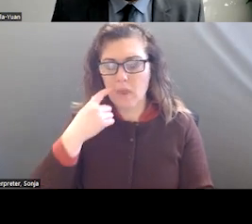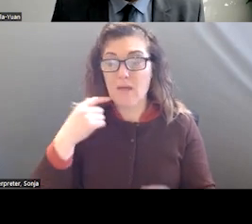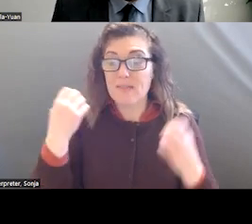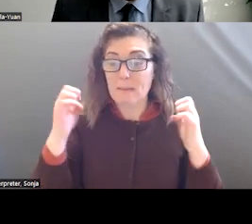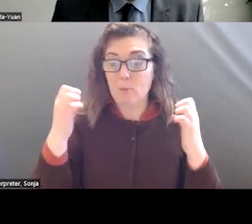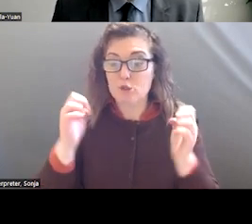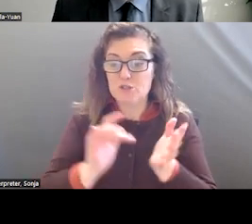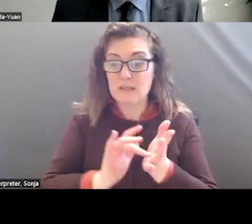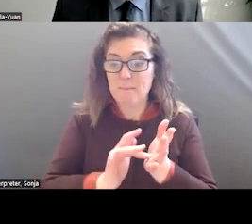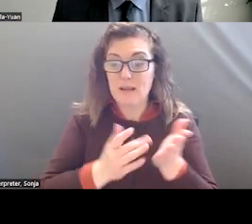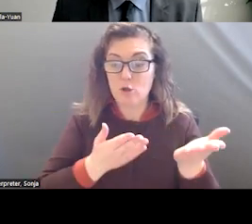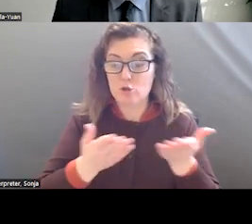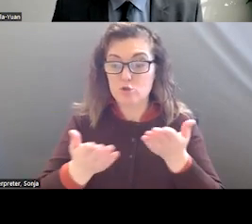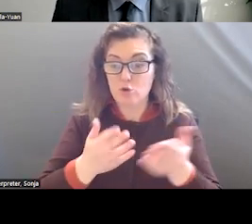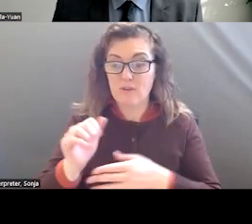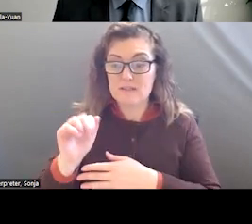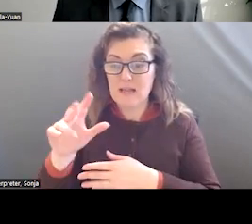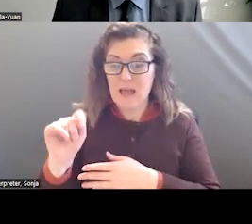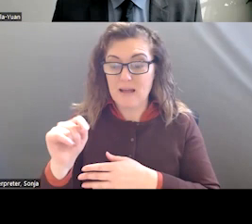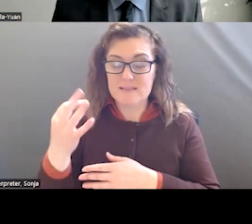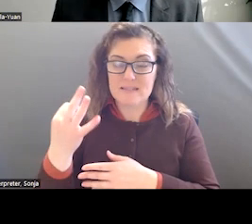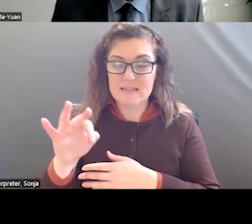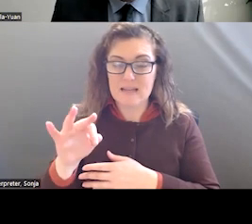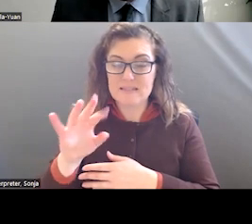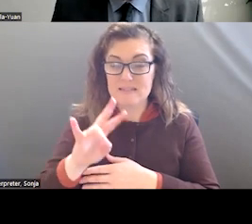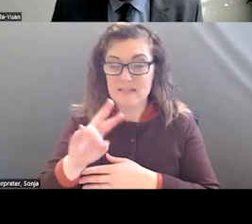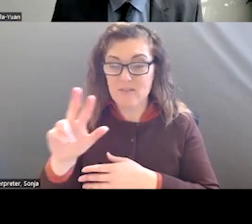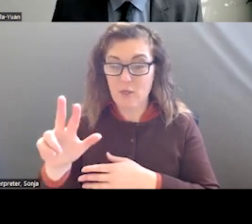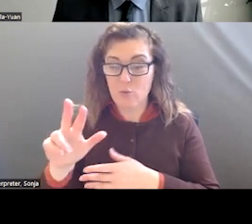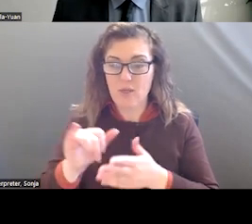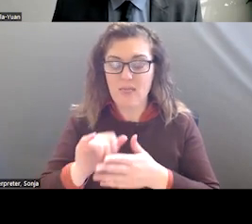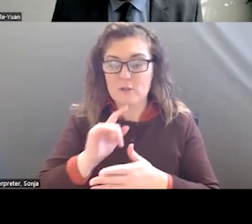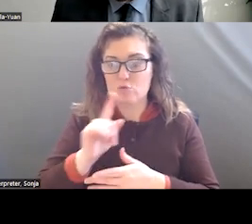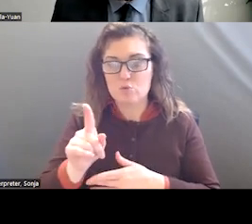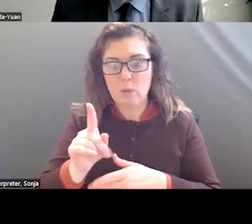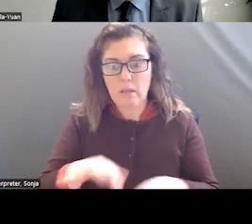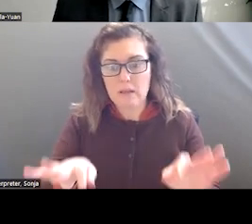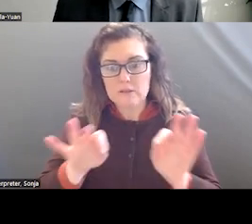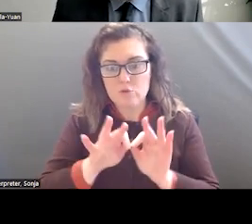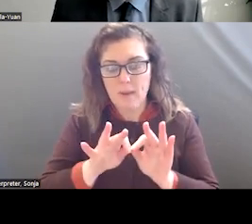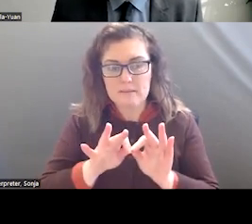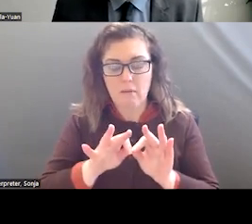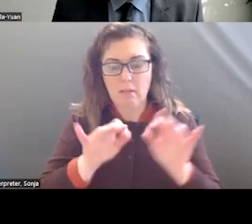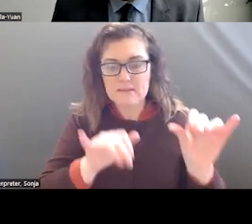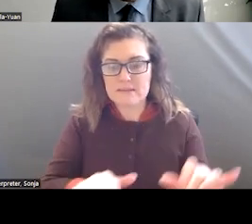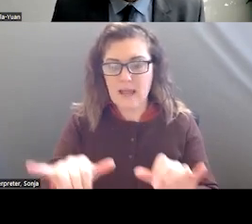SERVICES ACT OF 1973 WAS REALLY INSTRUMENTAL IN FUNDING THE EMS